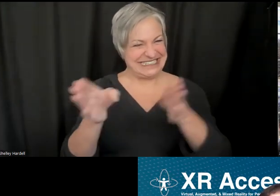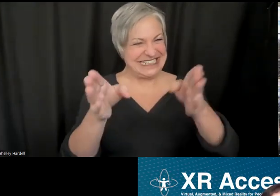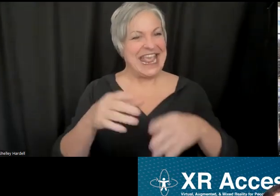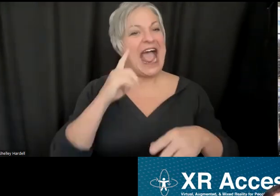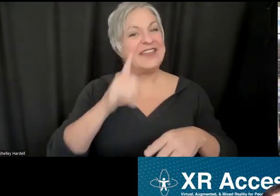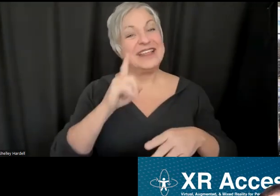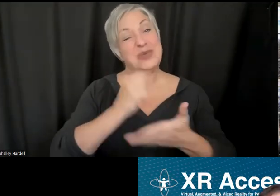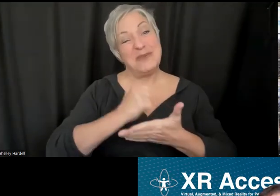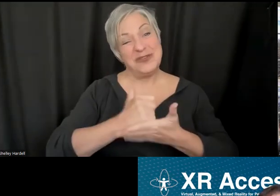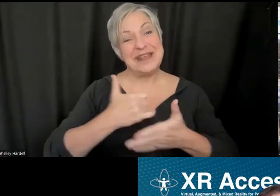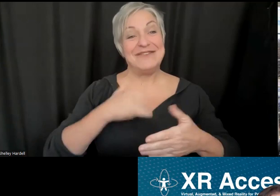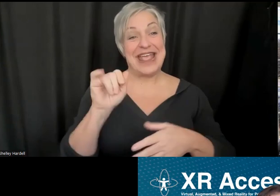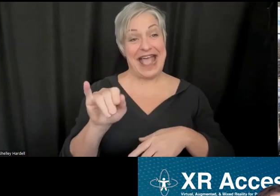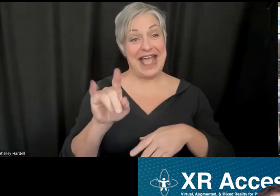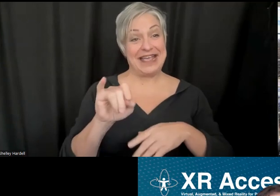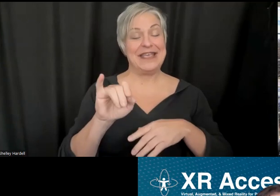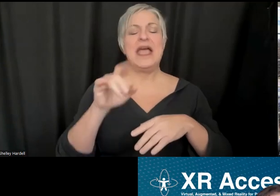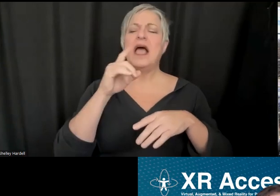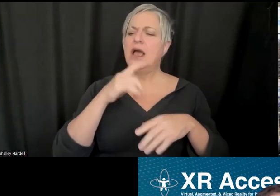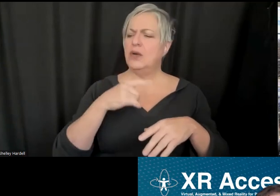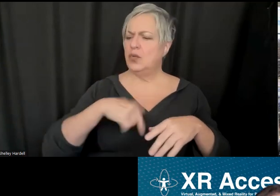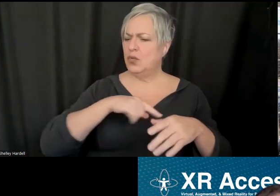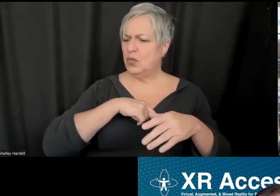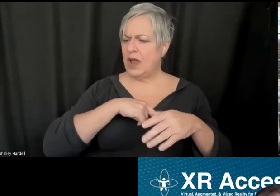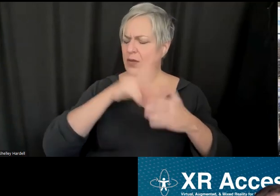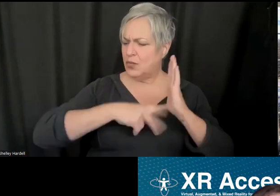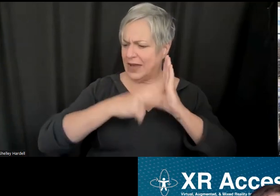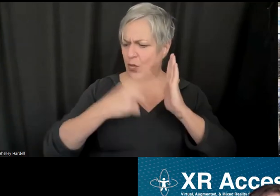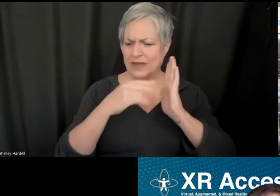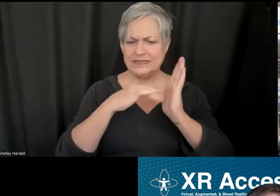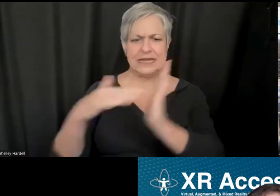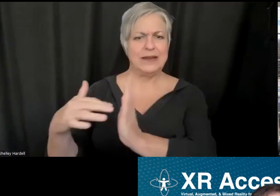reading a study about a set of AR glasses intended to help